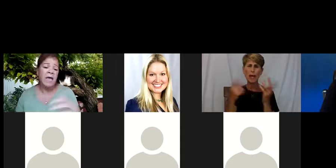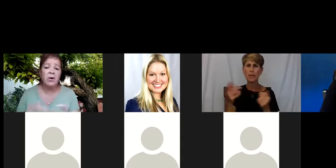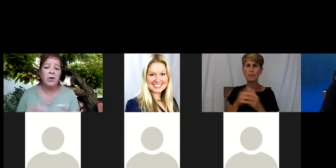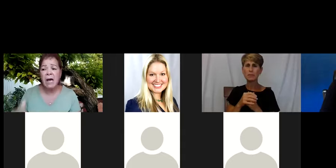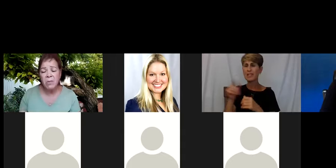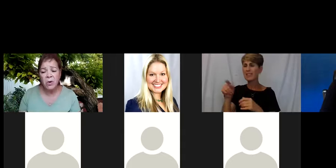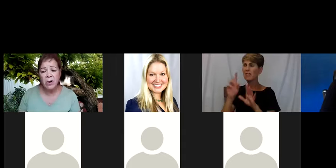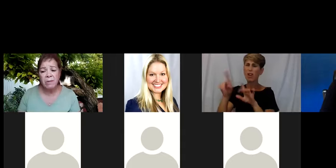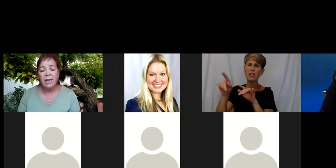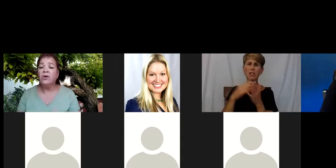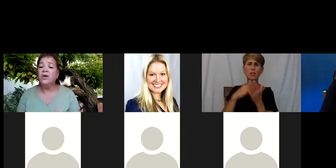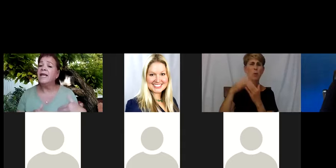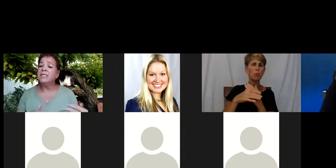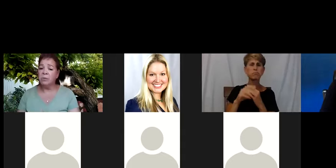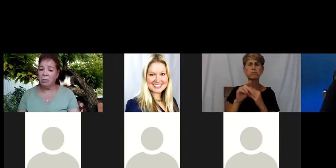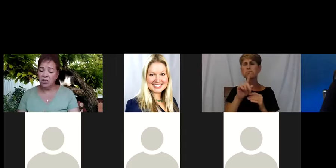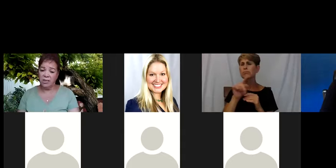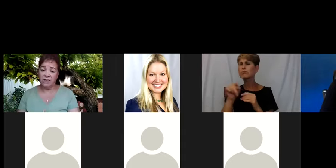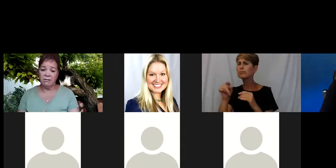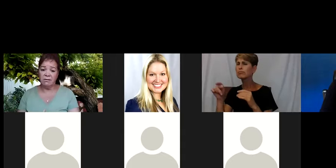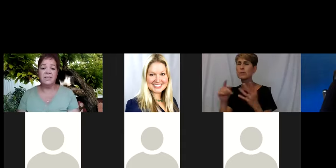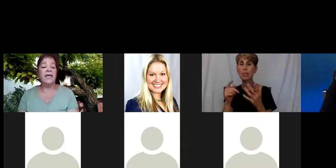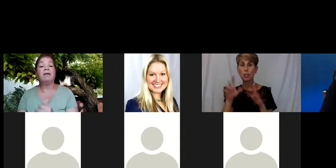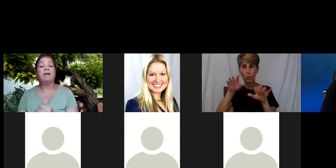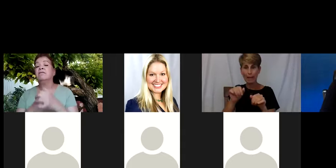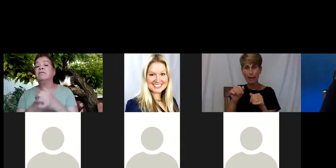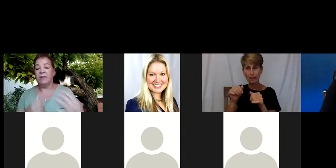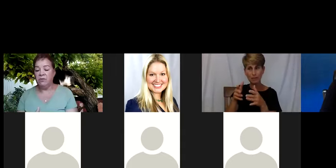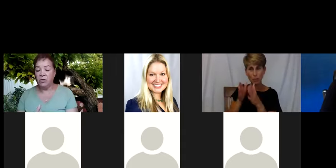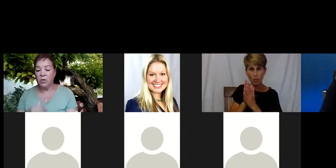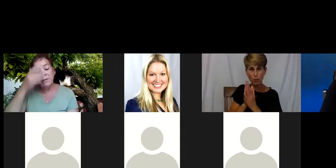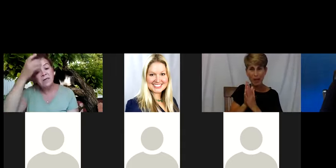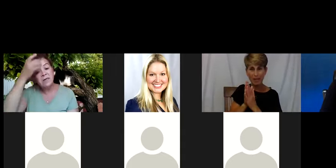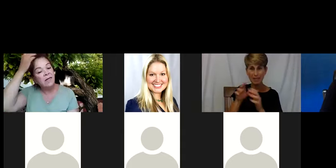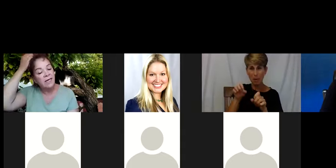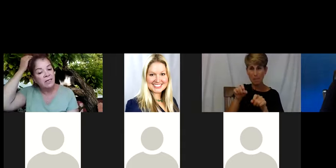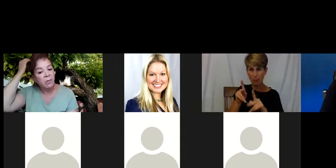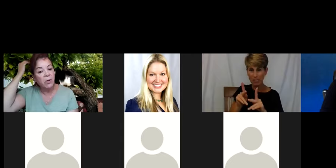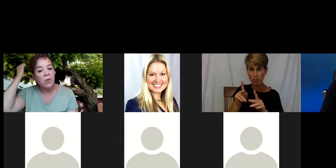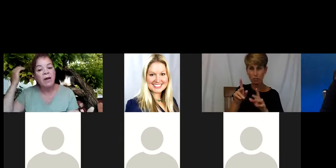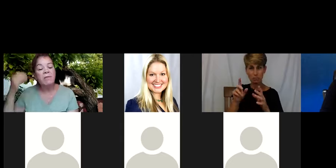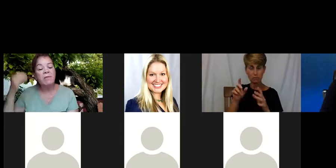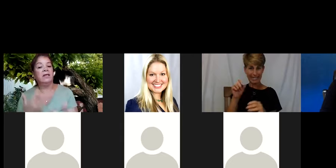that program, that program, you can ask permission to say. If you wanted me to contact the program,